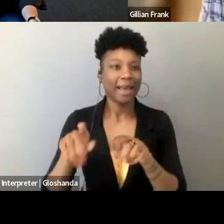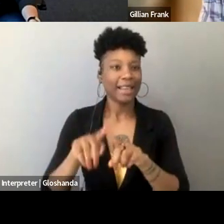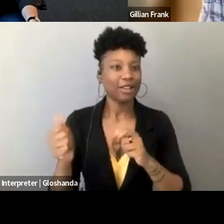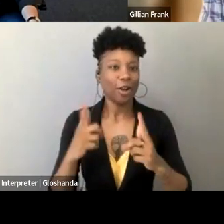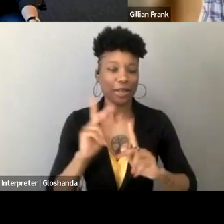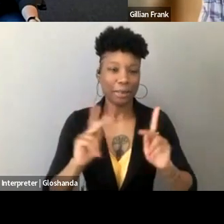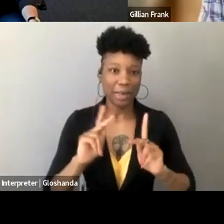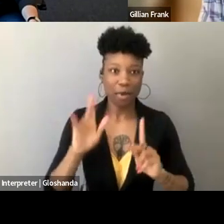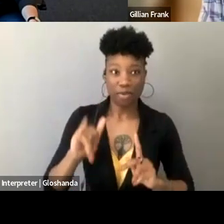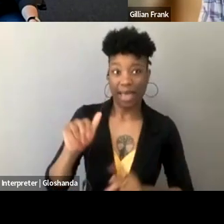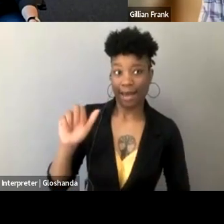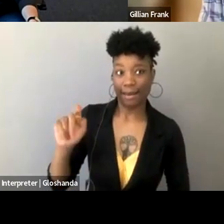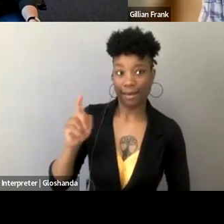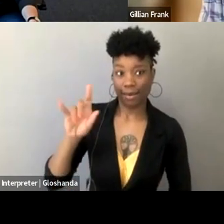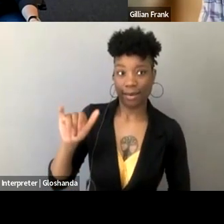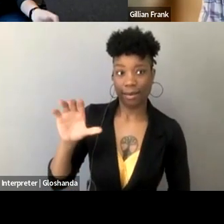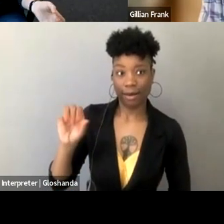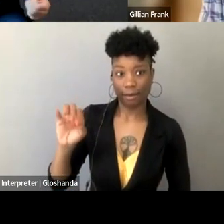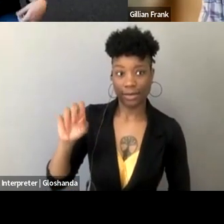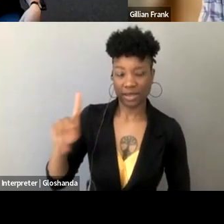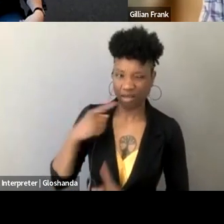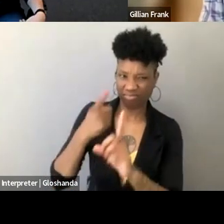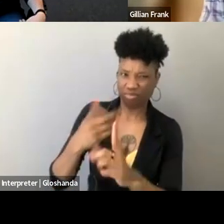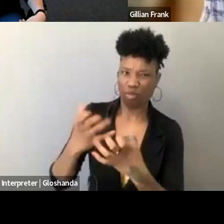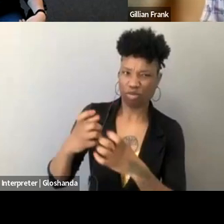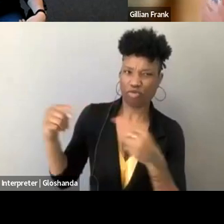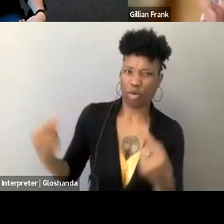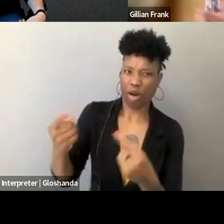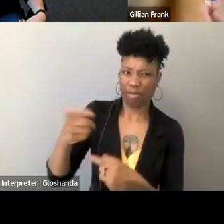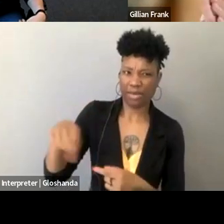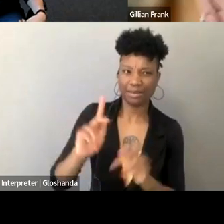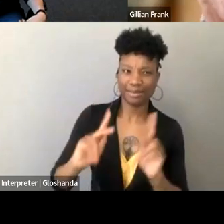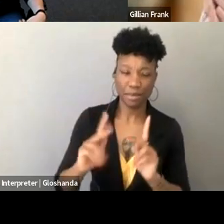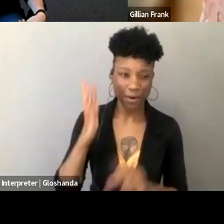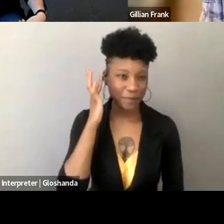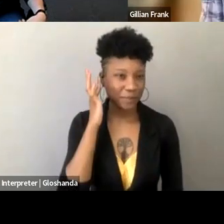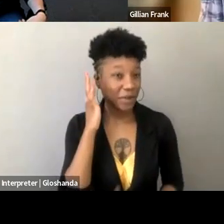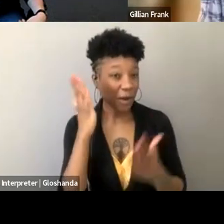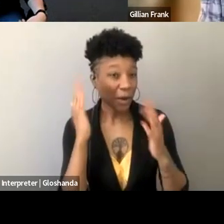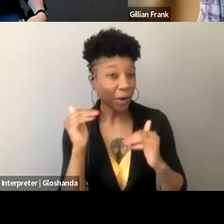that Anthony Comstock sought to harm. And we hope that you will join us in that.